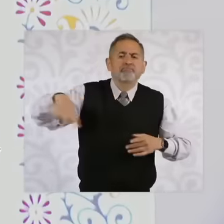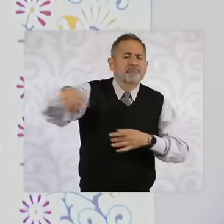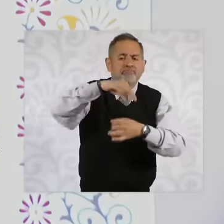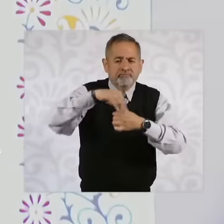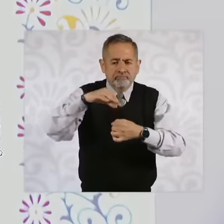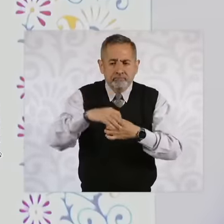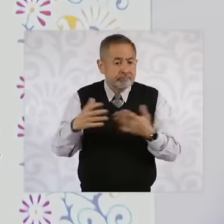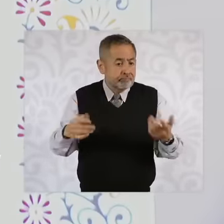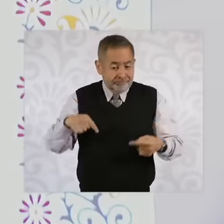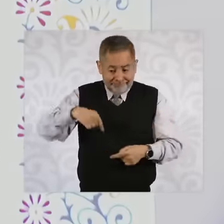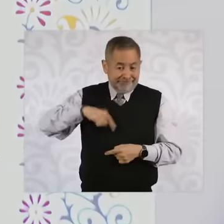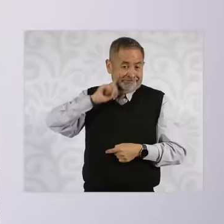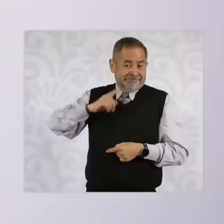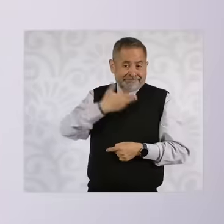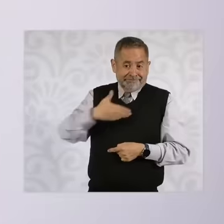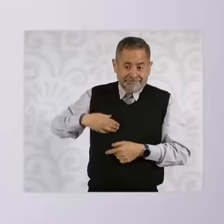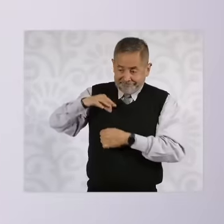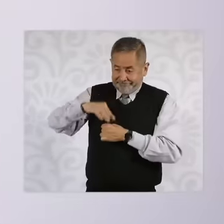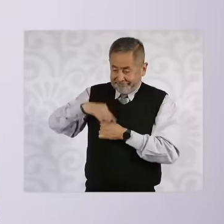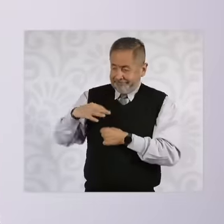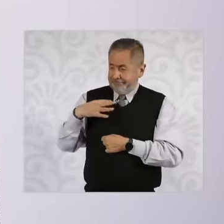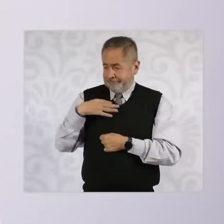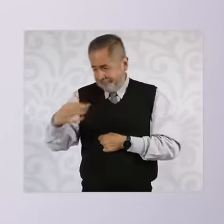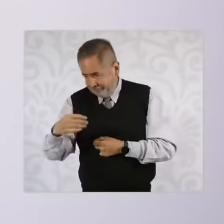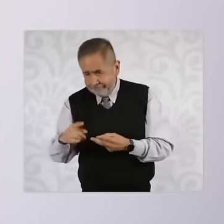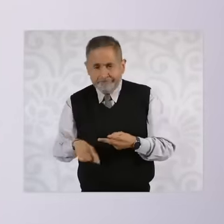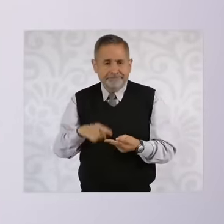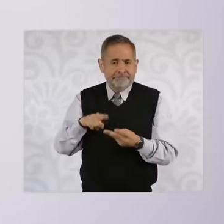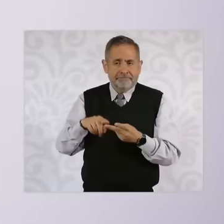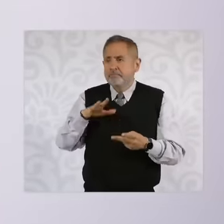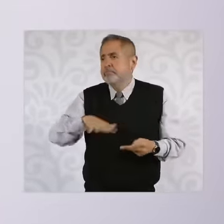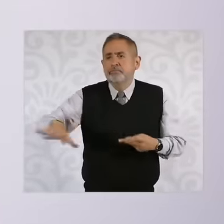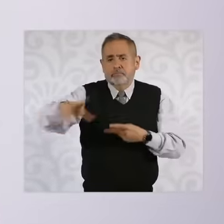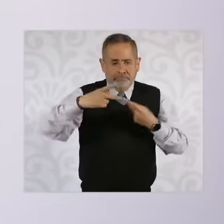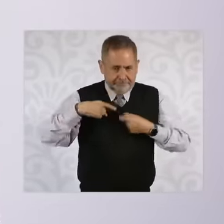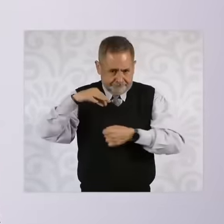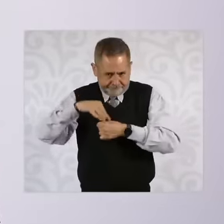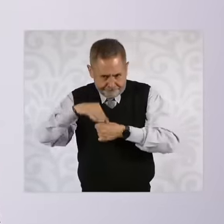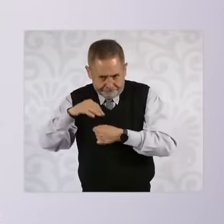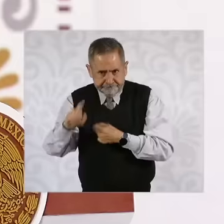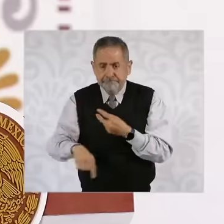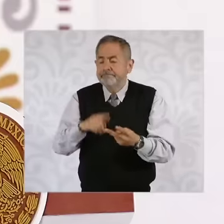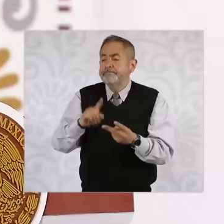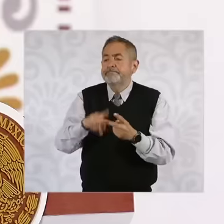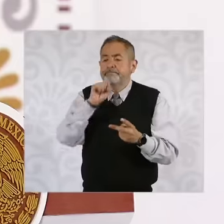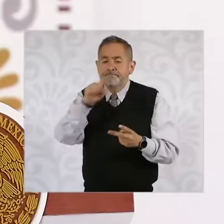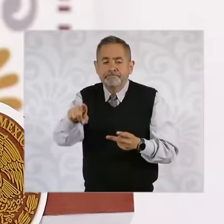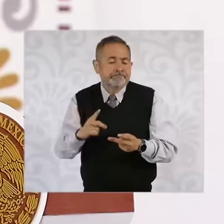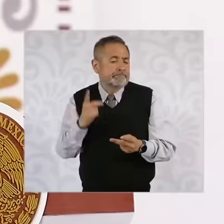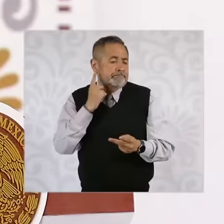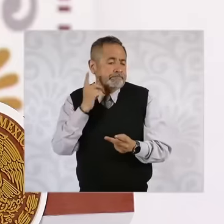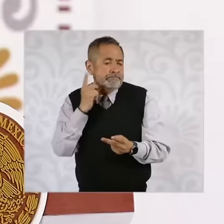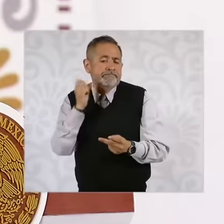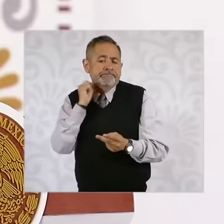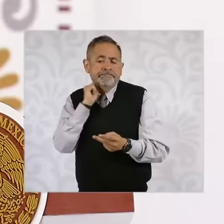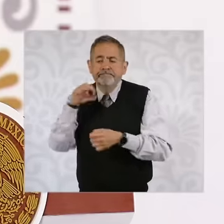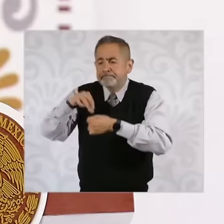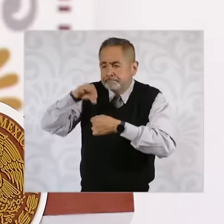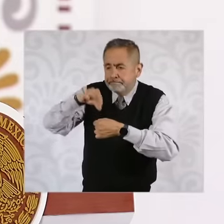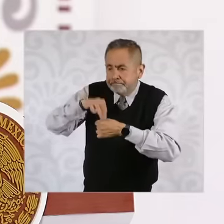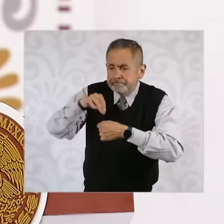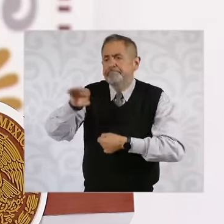the president is already elected the president by the popular vote the deputies deputies senators